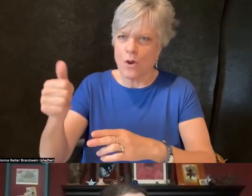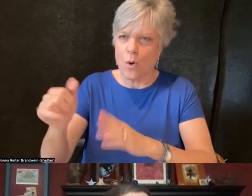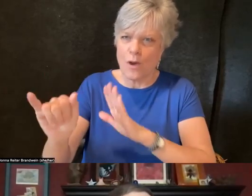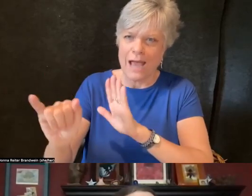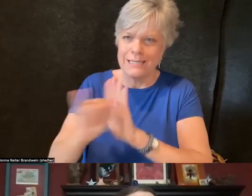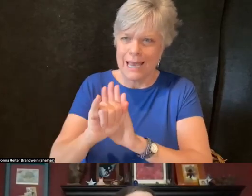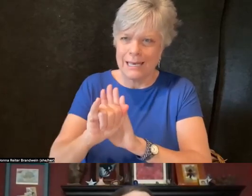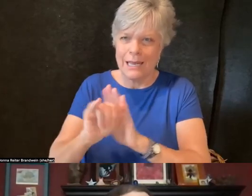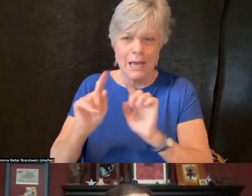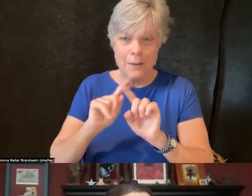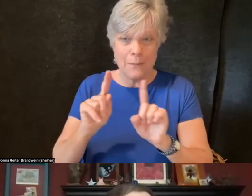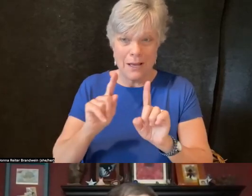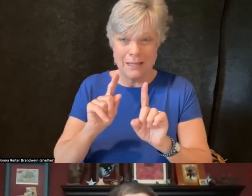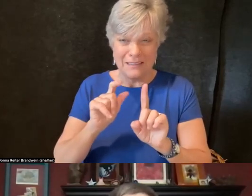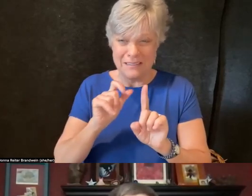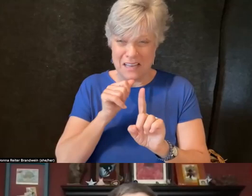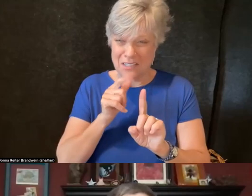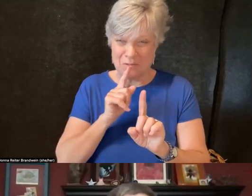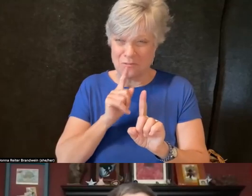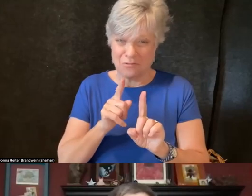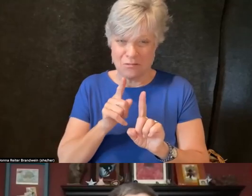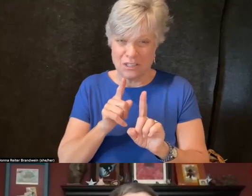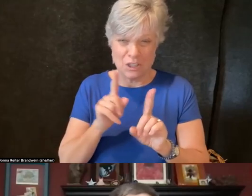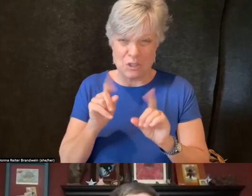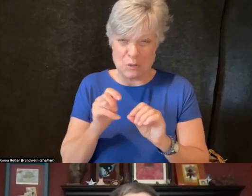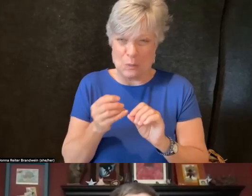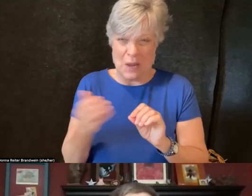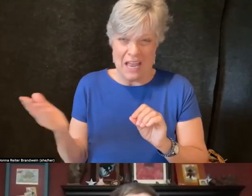in my perspective, do anything tangible.